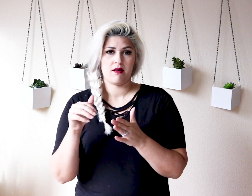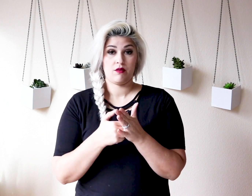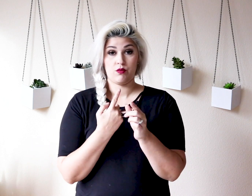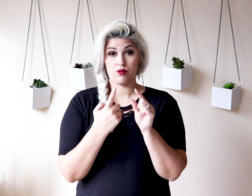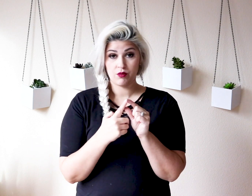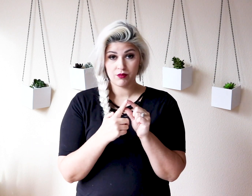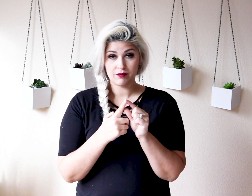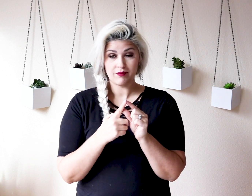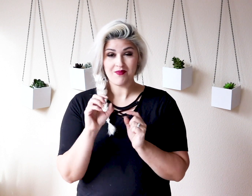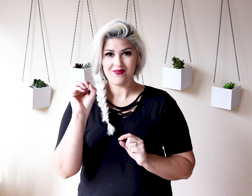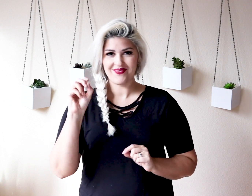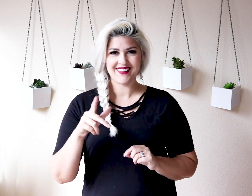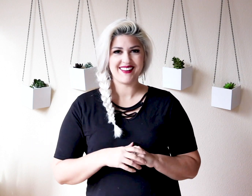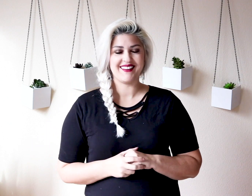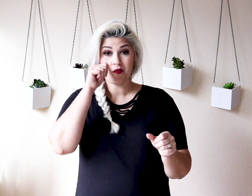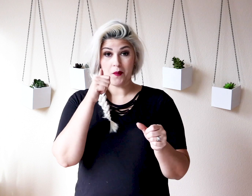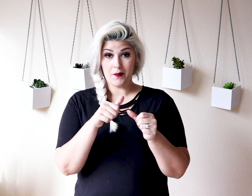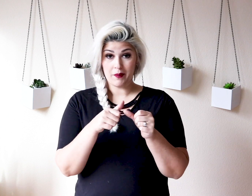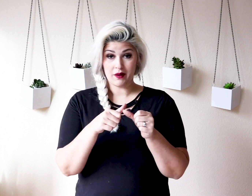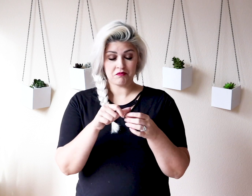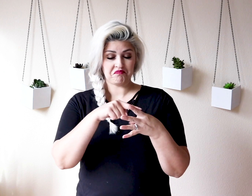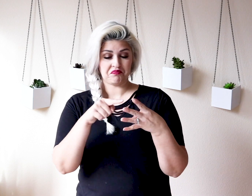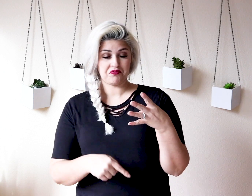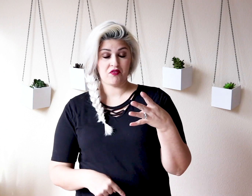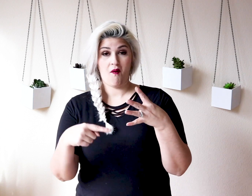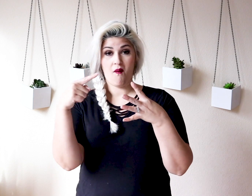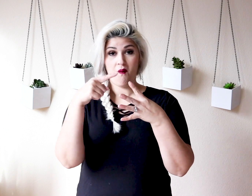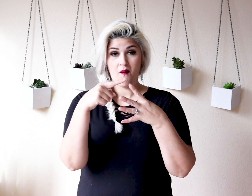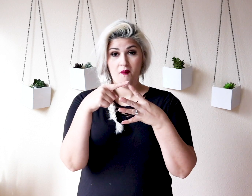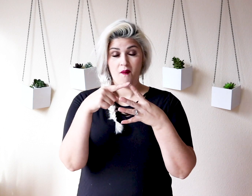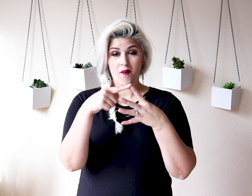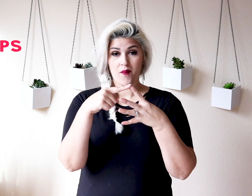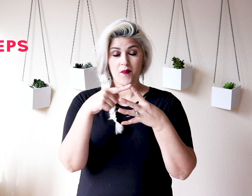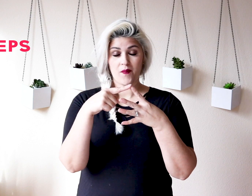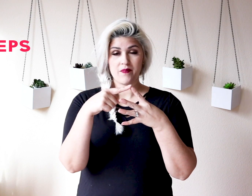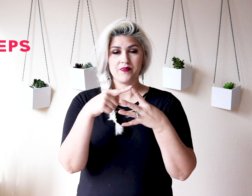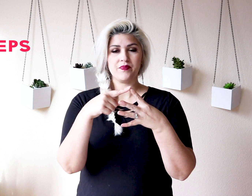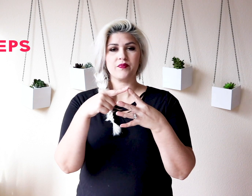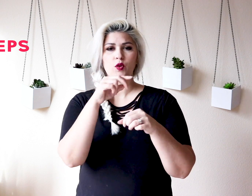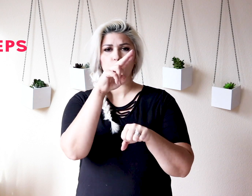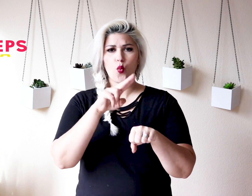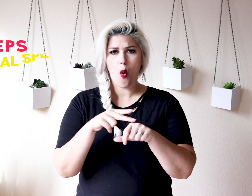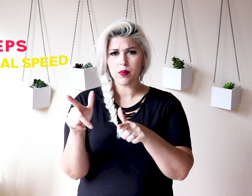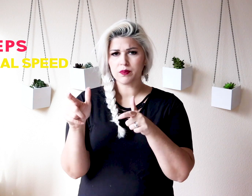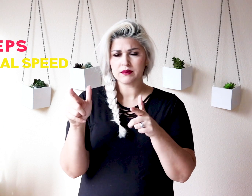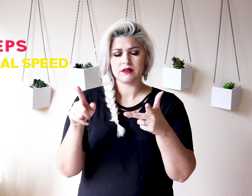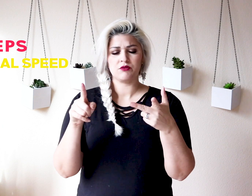So I want you to use this to practice our finger spelling words. Okay? So remember you're going to see it at normal speed.